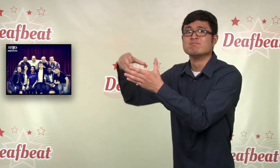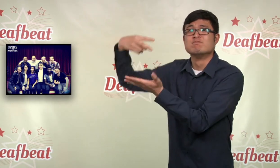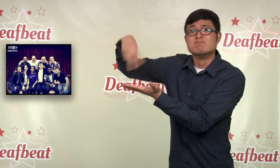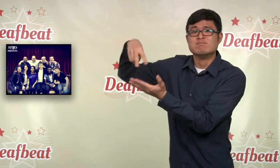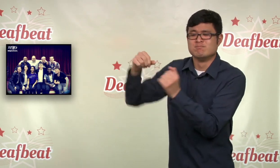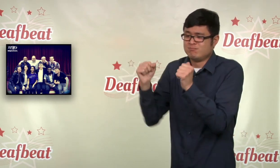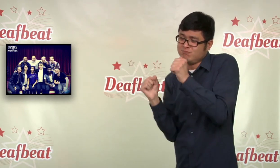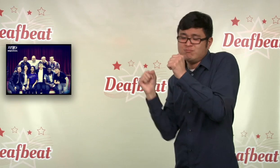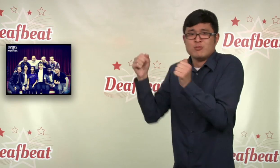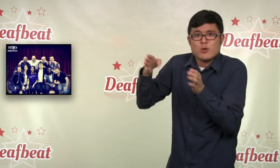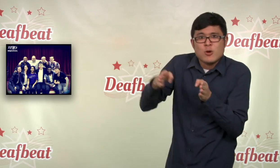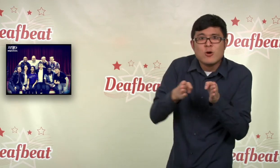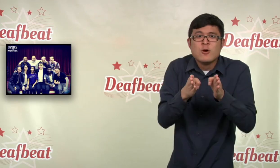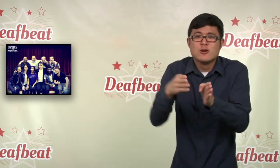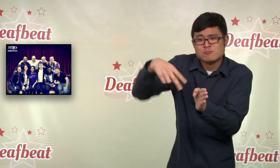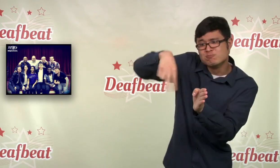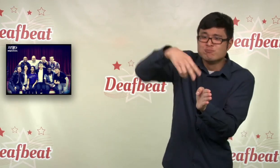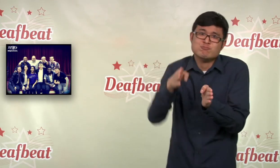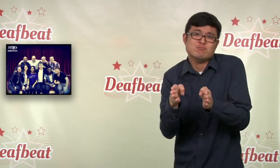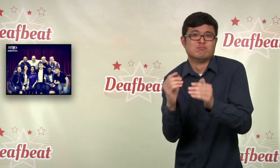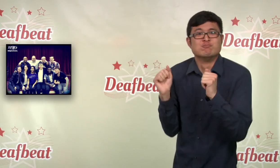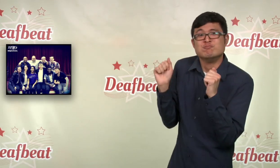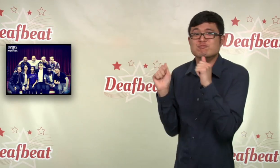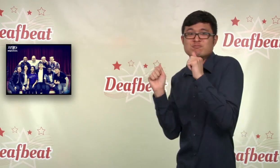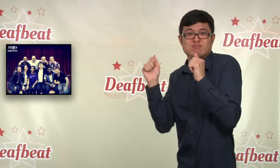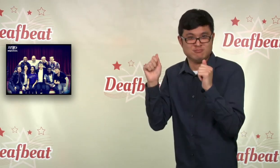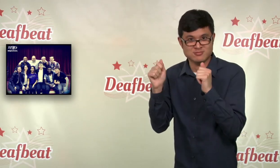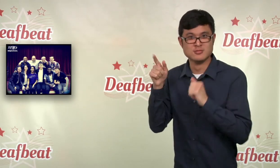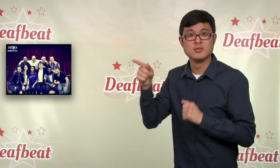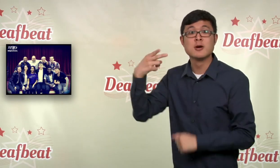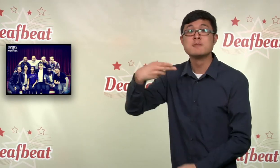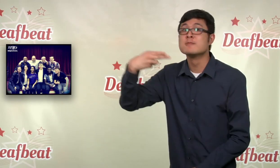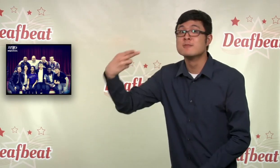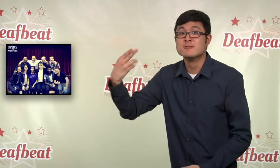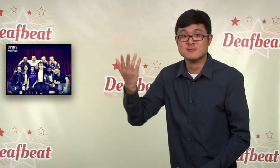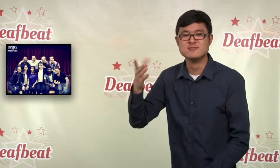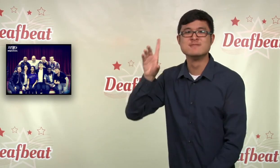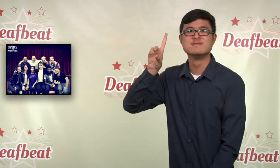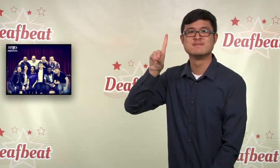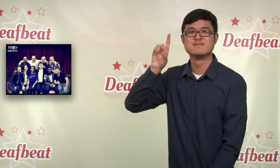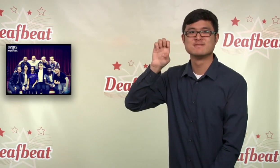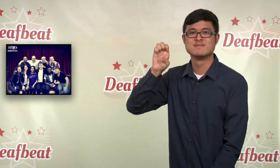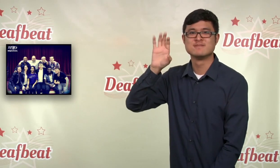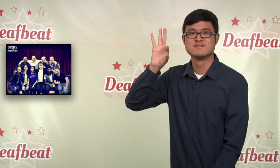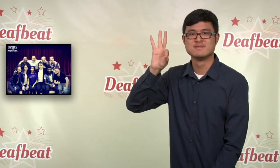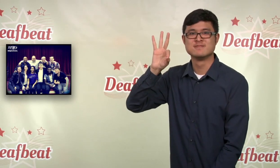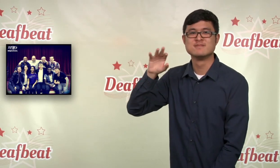touring deaf dance crew. They started in 2011